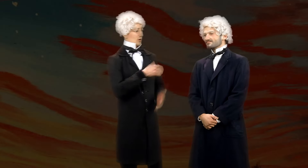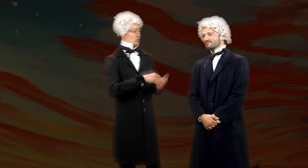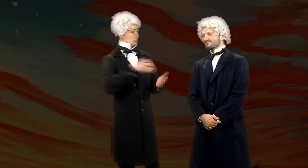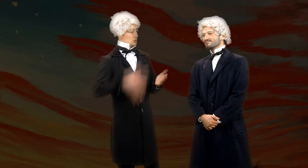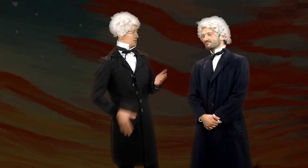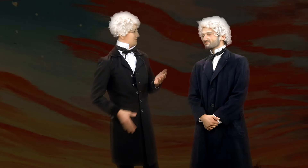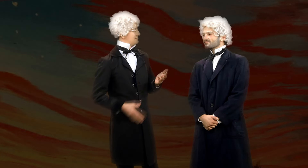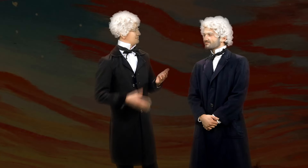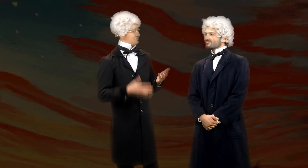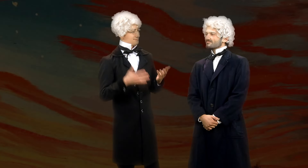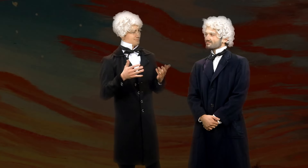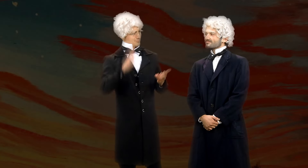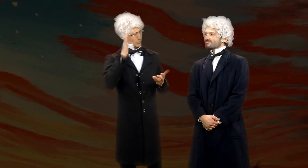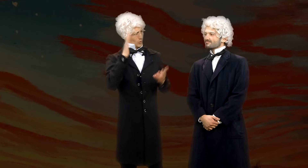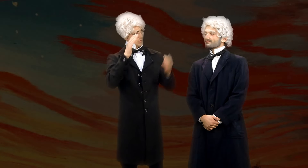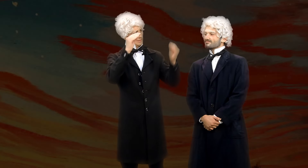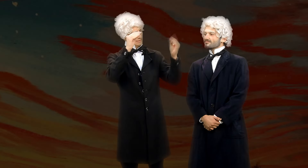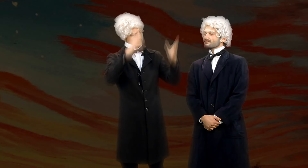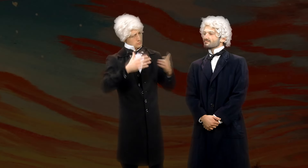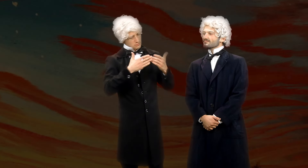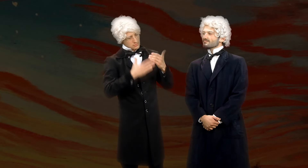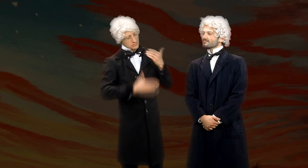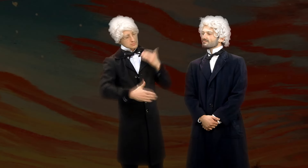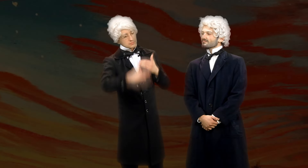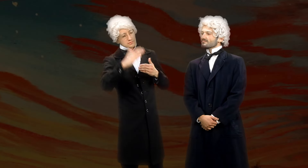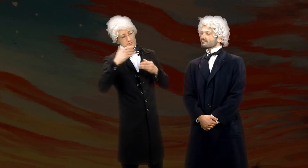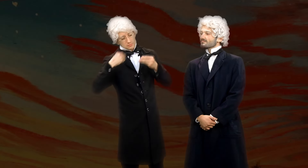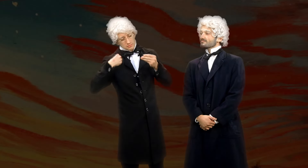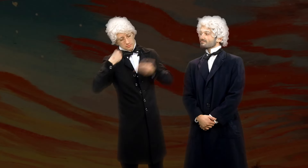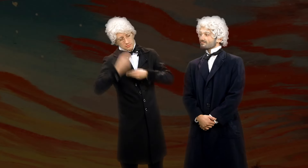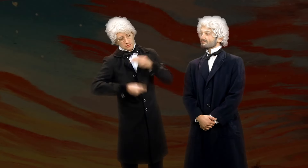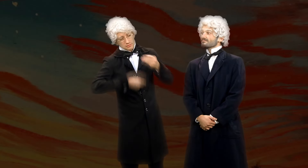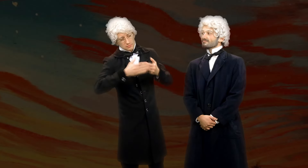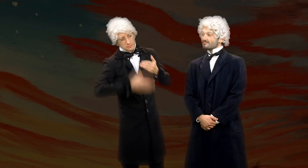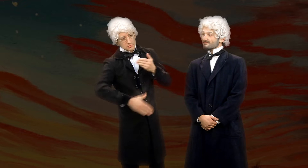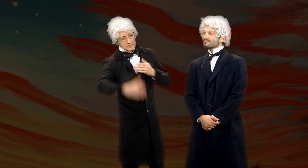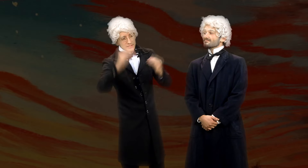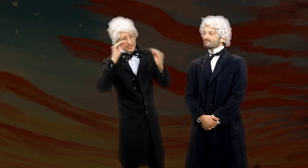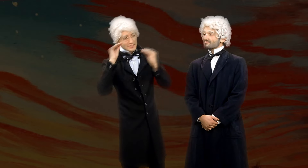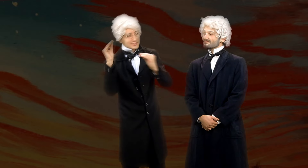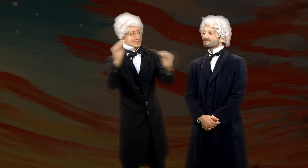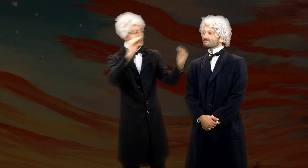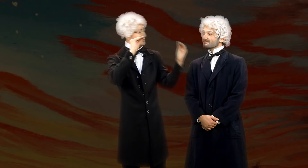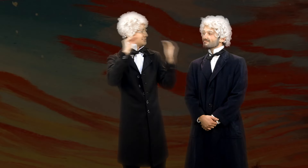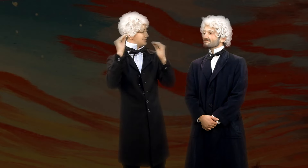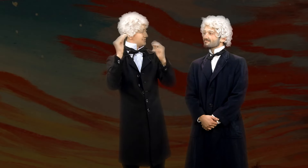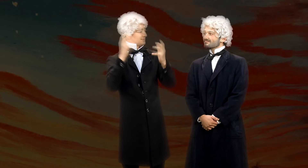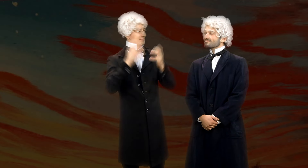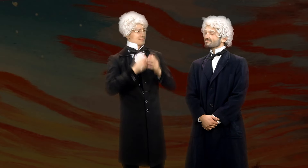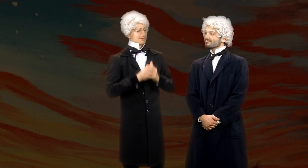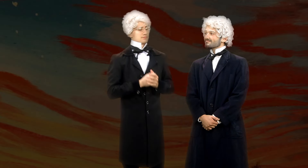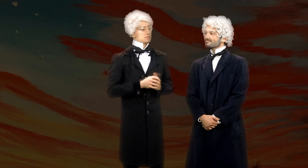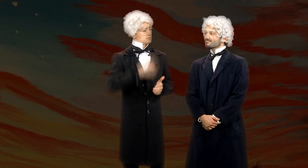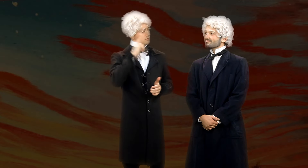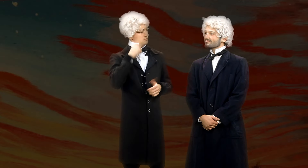Our student is now the teacher. He will go on to educate future generations of deaf students.